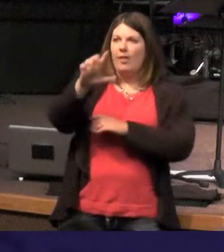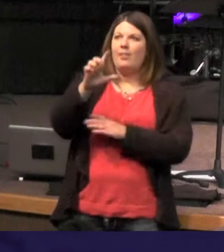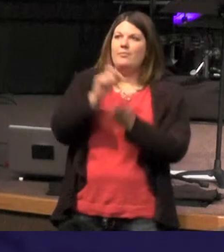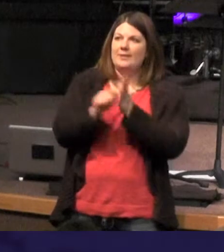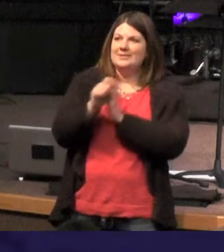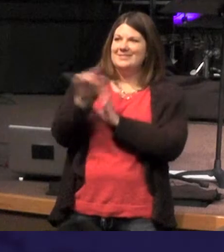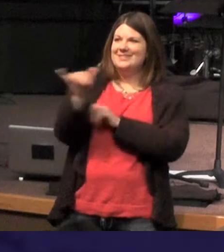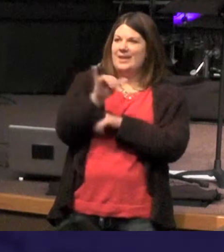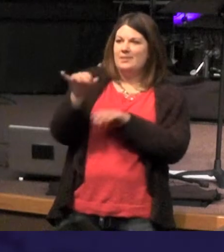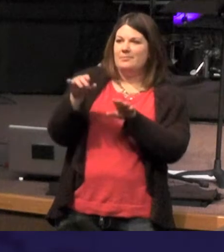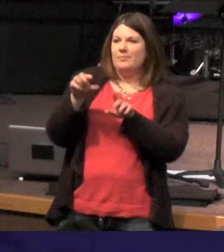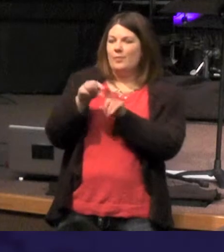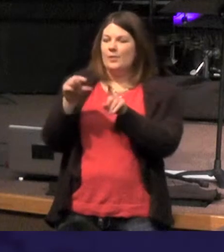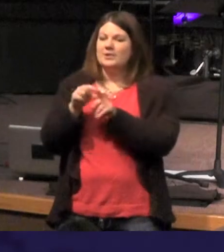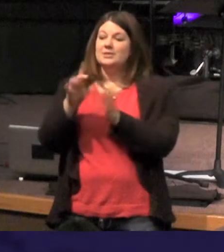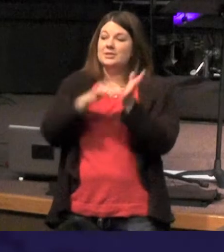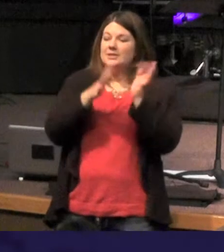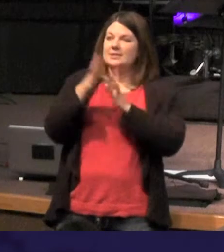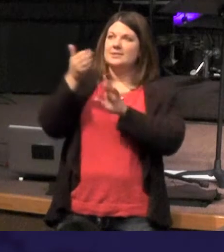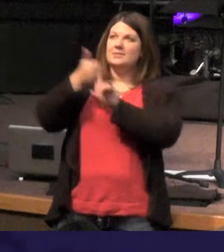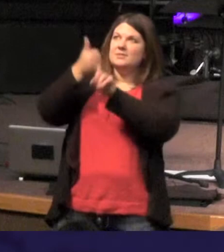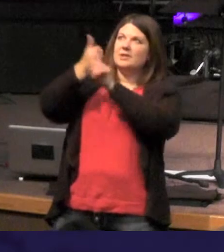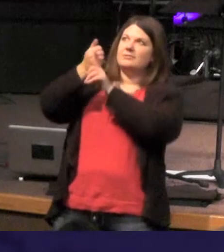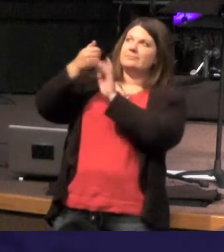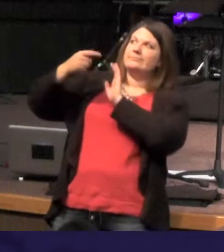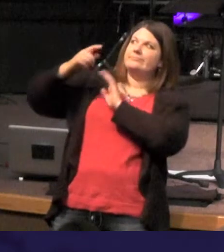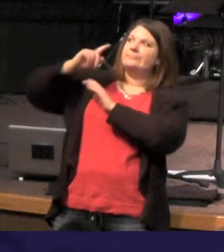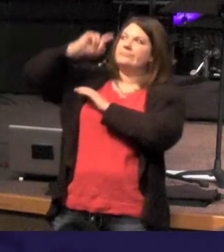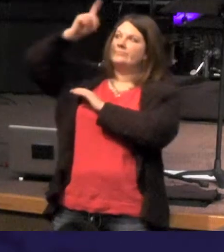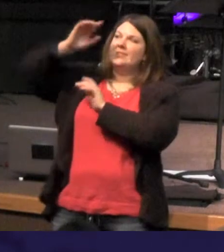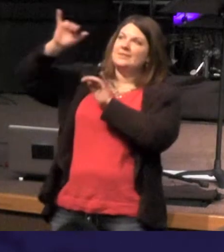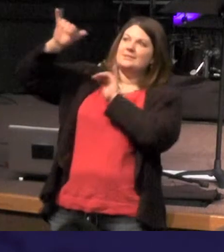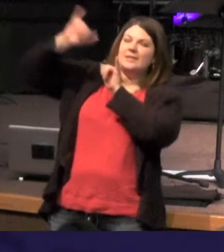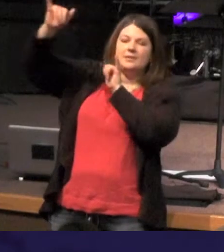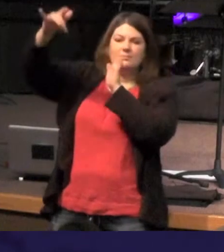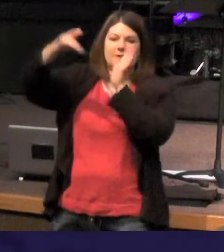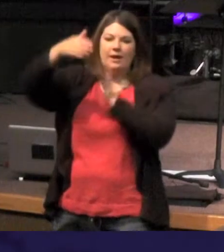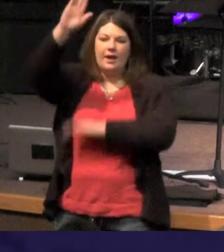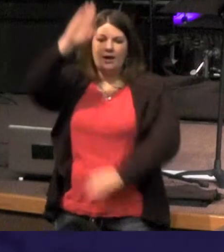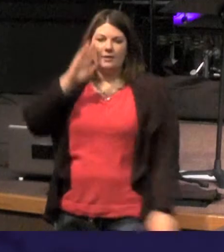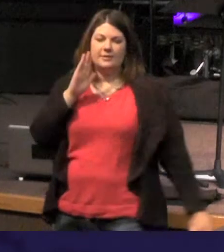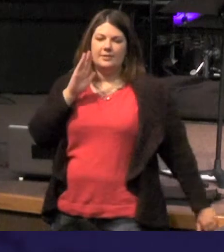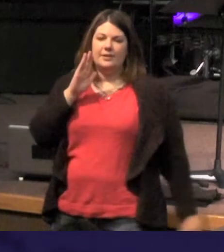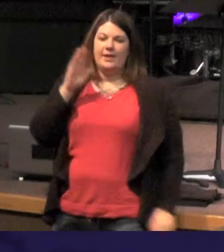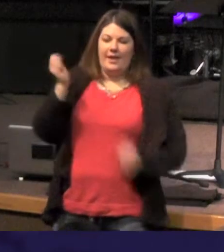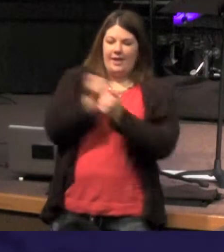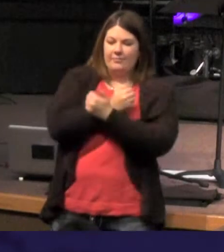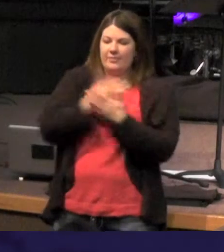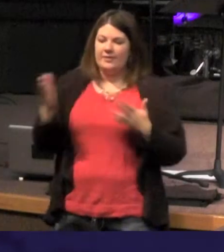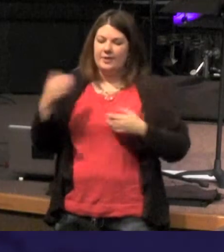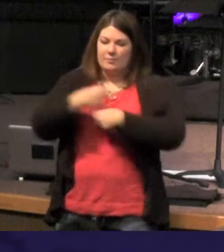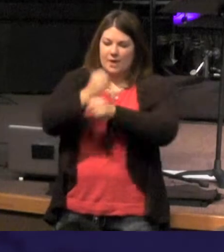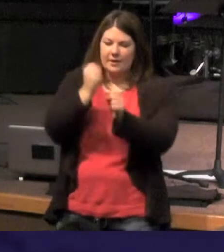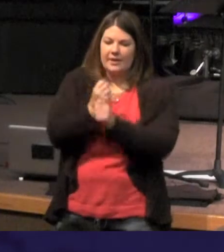talking about Jesus - he's the image of the invisible God for by him all things were created in heaven on earth visible and invisible whether thrones